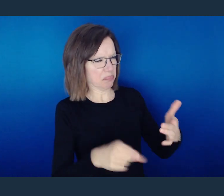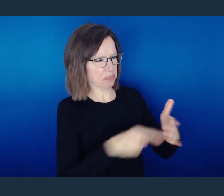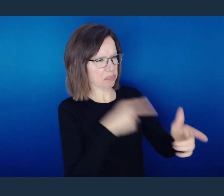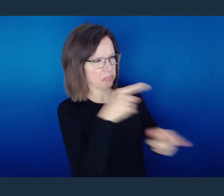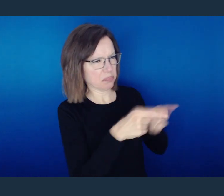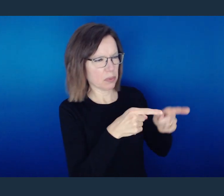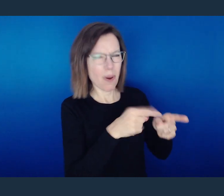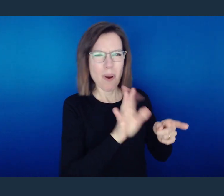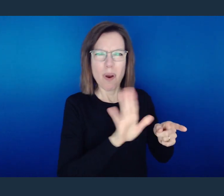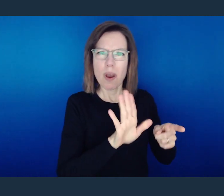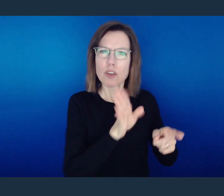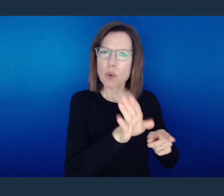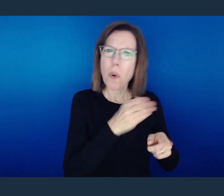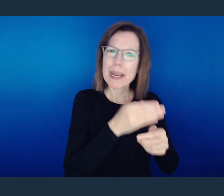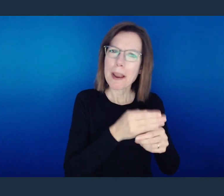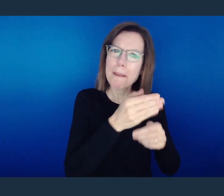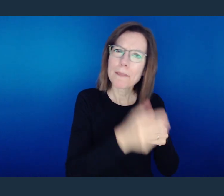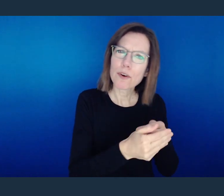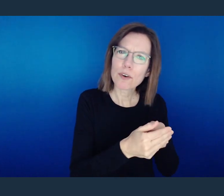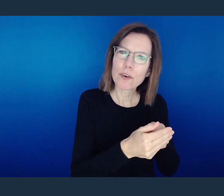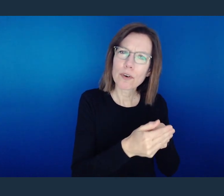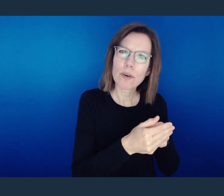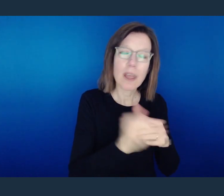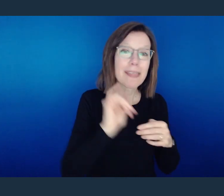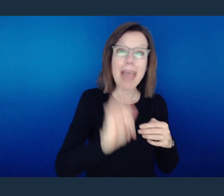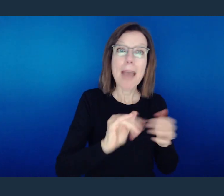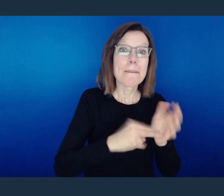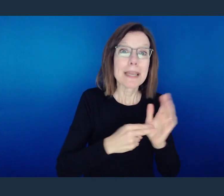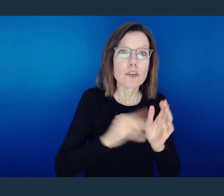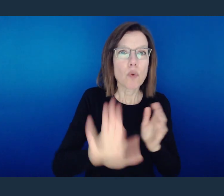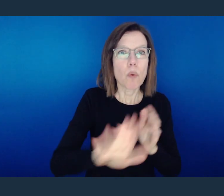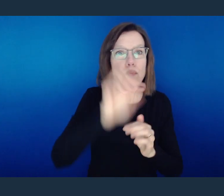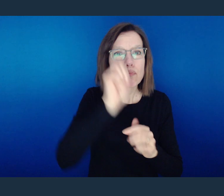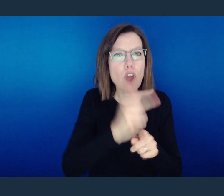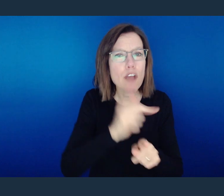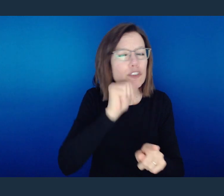They are their neighbors. Your neighbors are your brothers and your sisters.